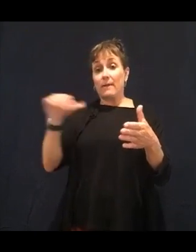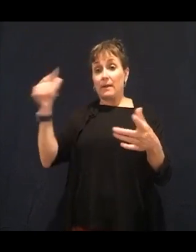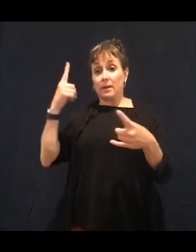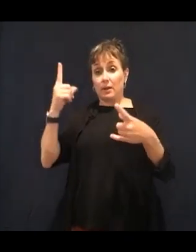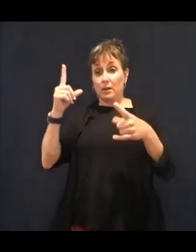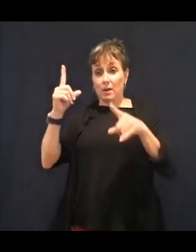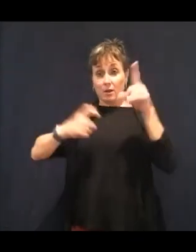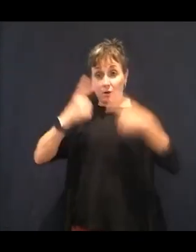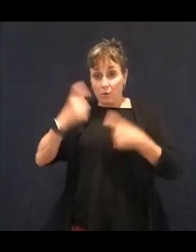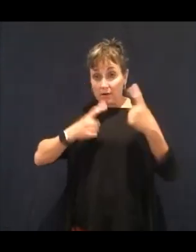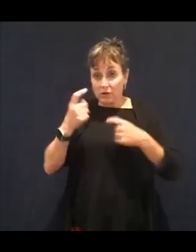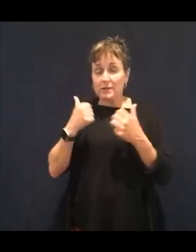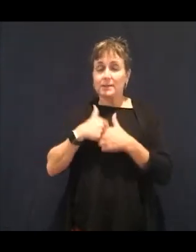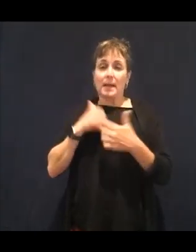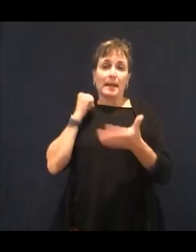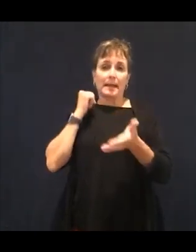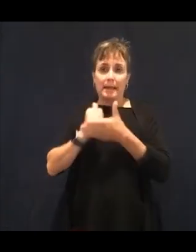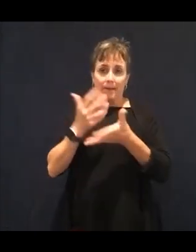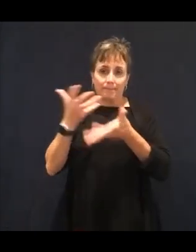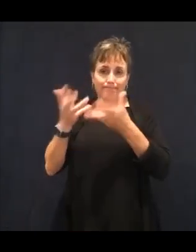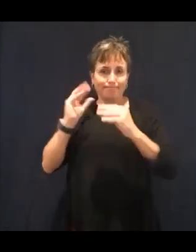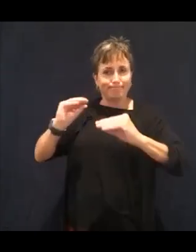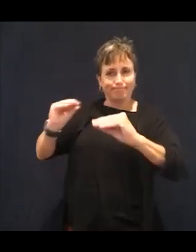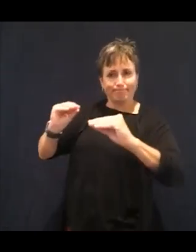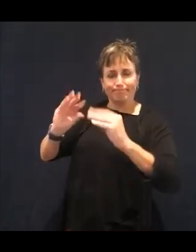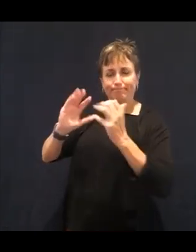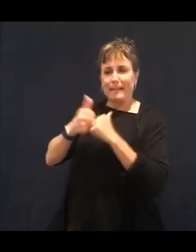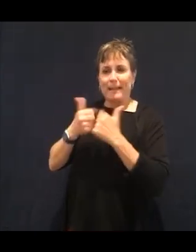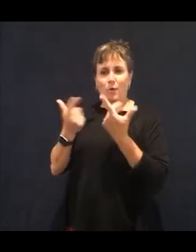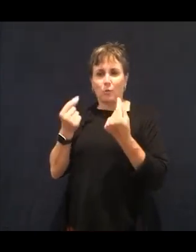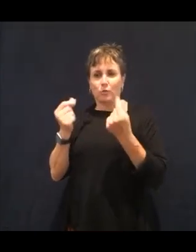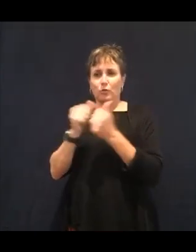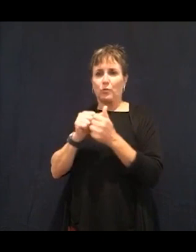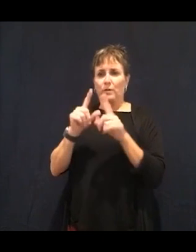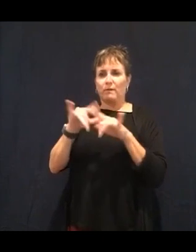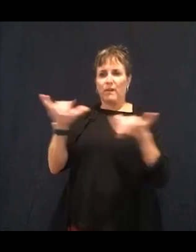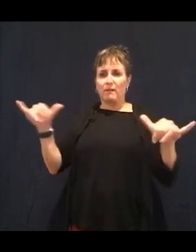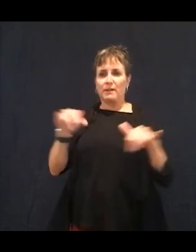am here to help and I invite you to reach